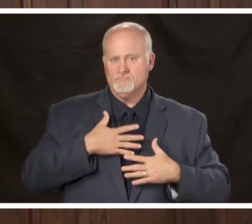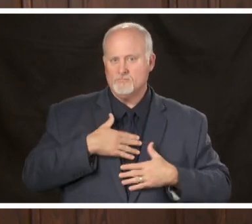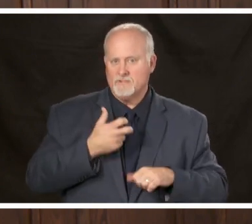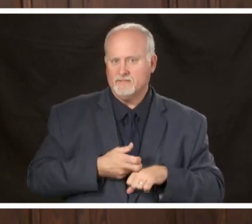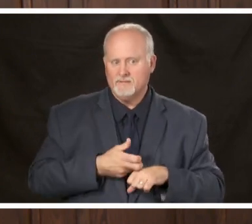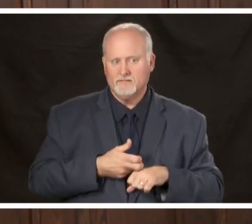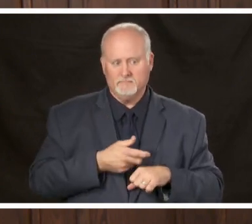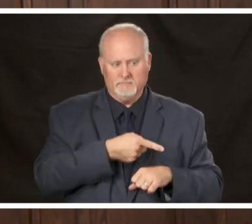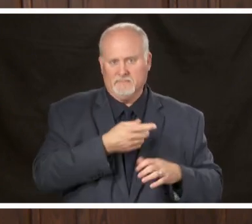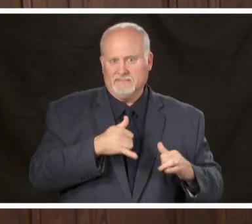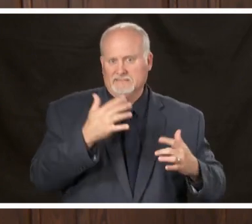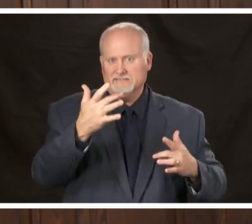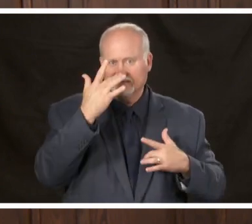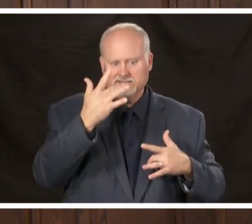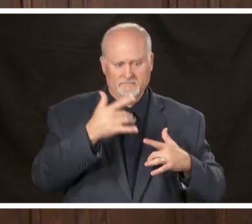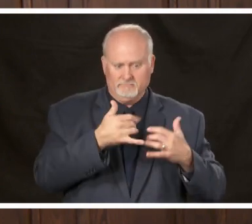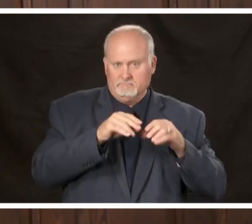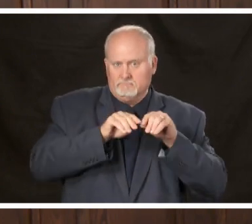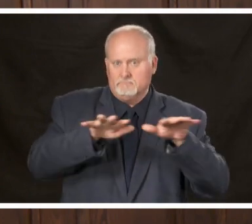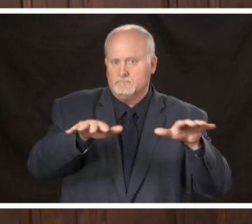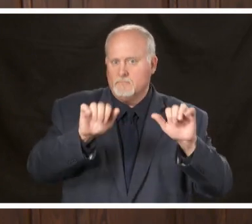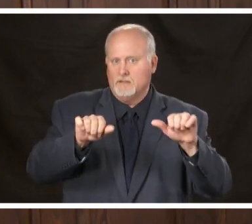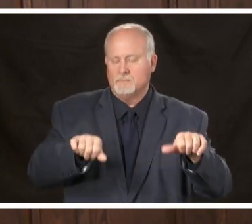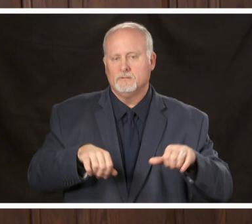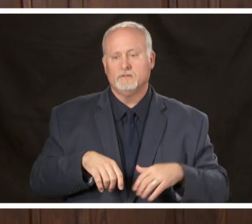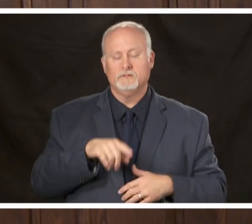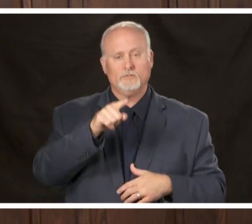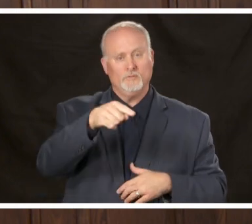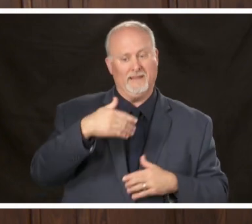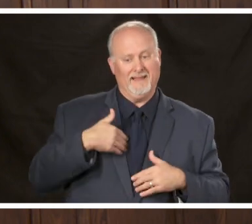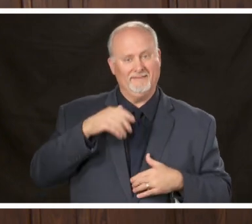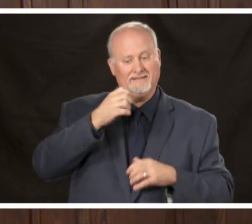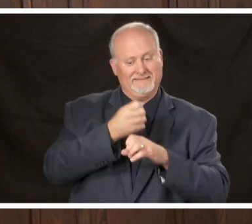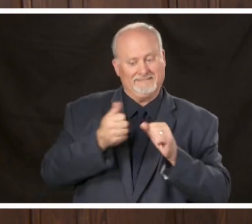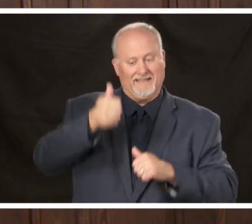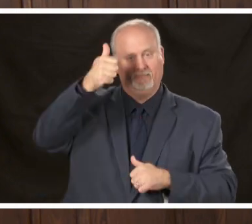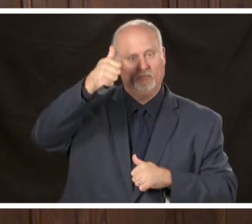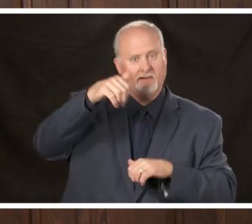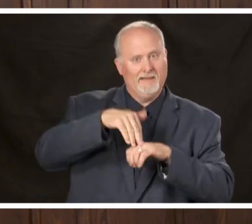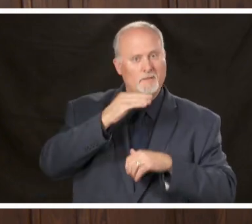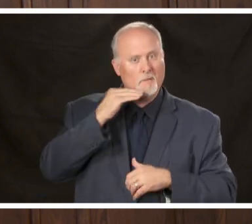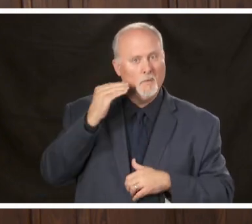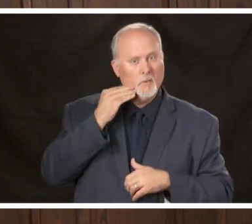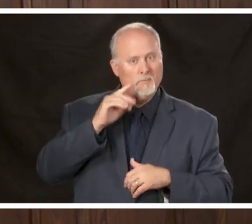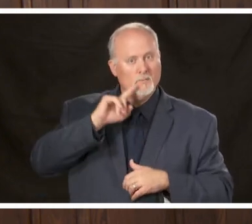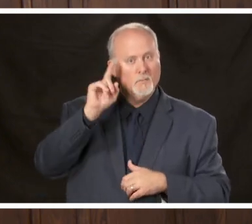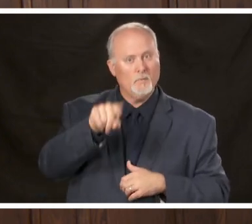our community and when you have a safer at home order that allows us to reopen